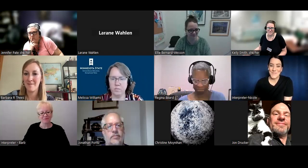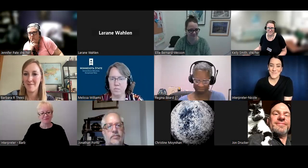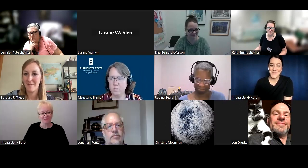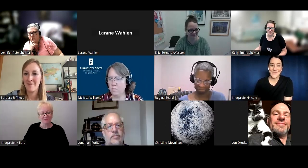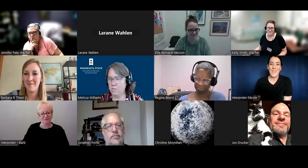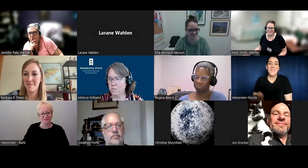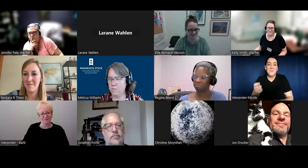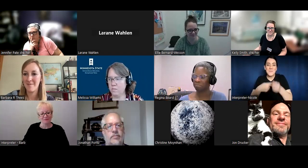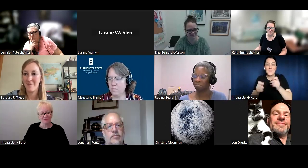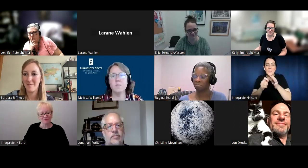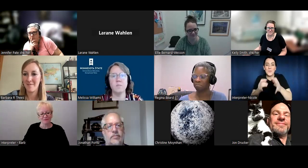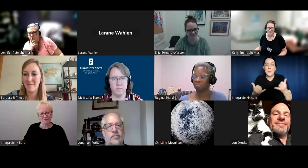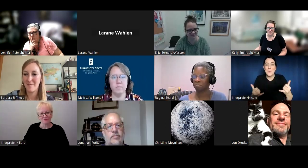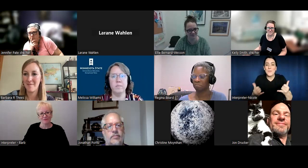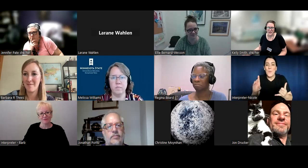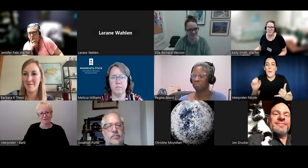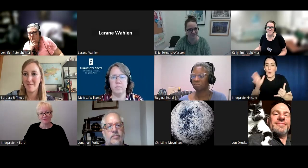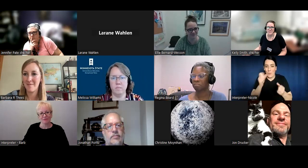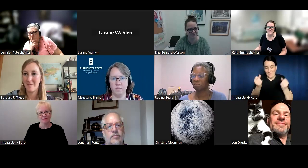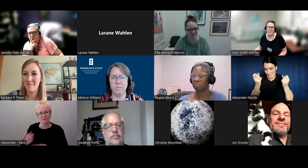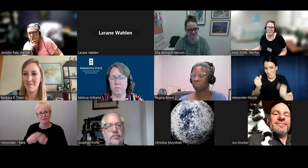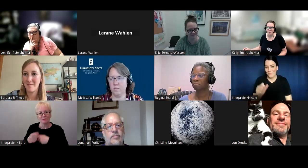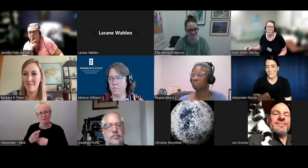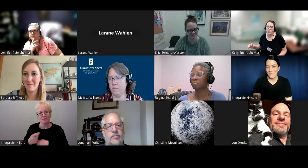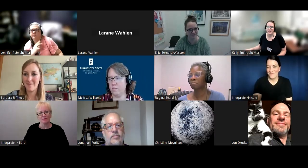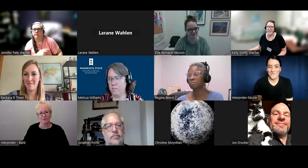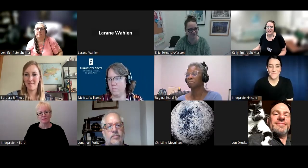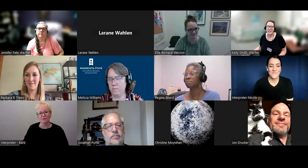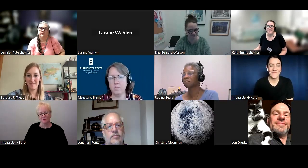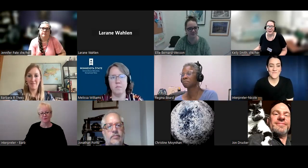This is Kelly.